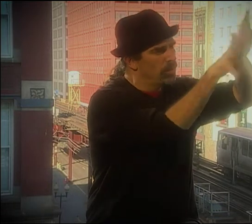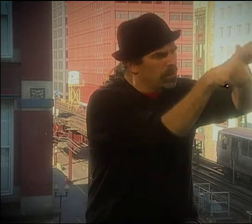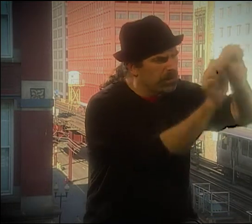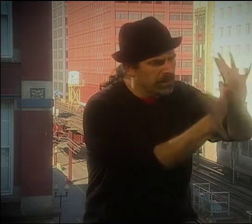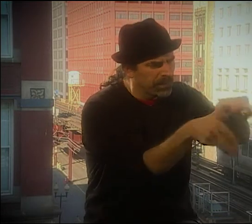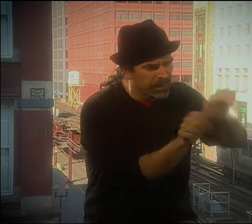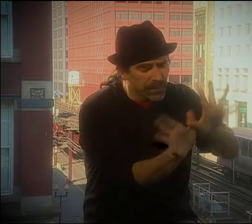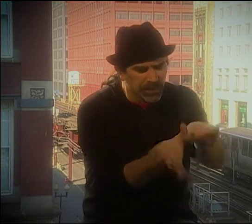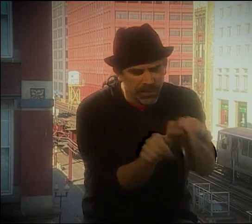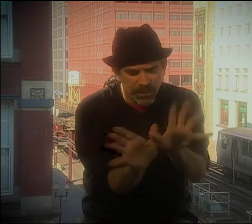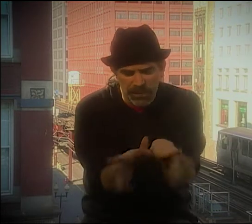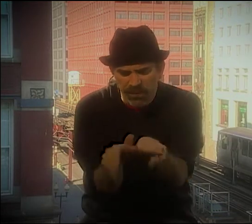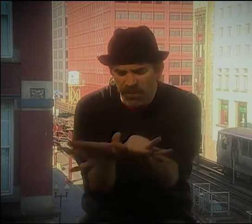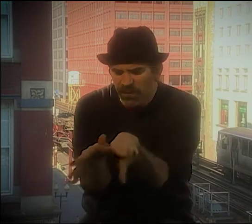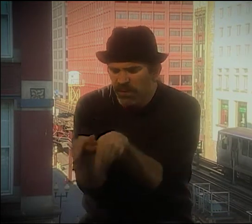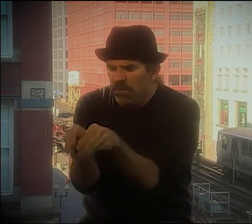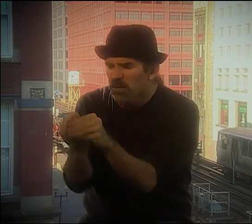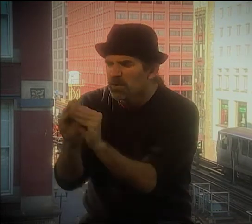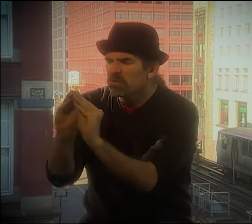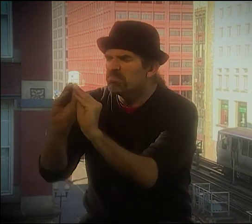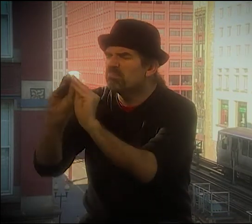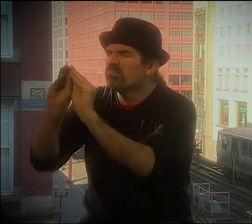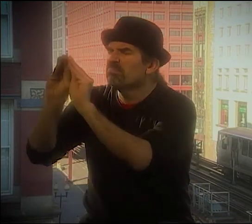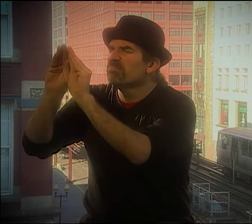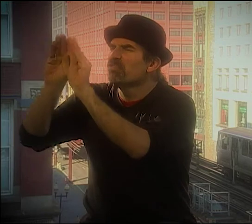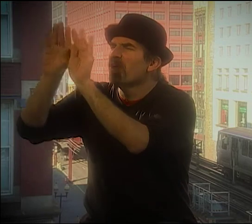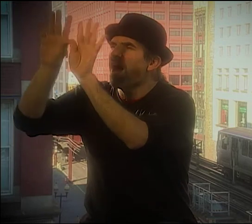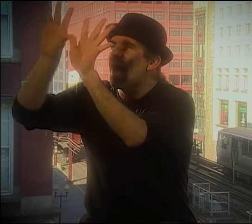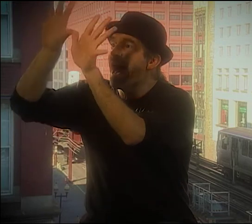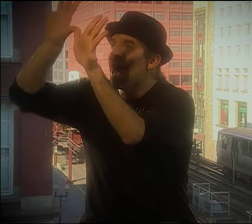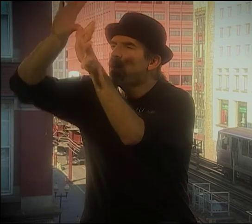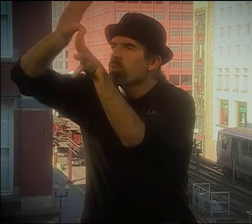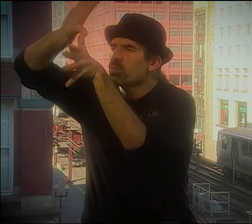OK, ONE HAND SHAPE THAT CONTINUES THROUGHOUT THE POEM.